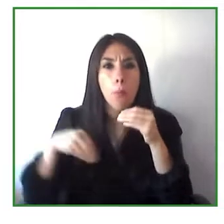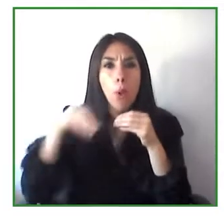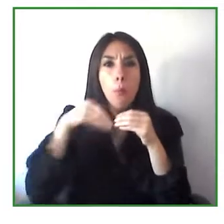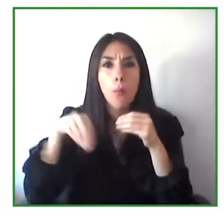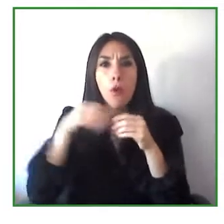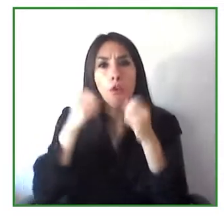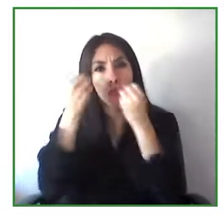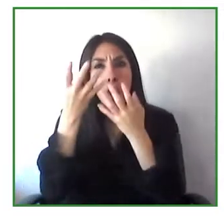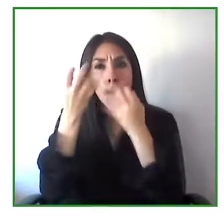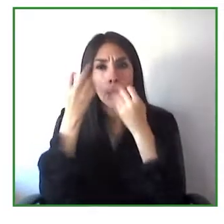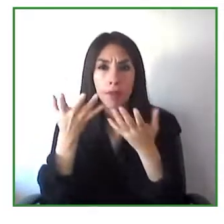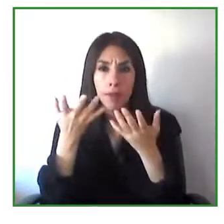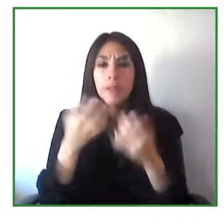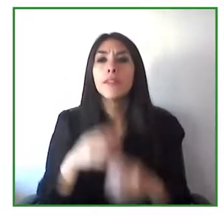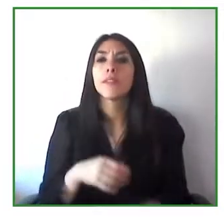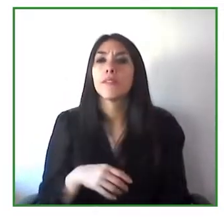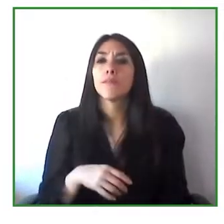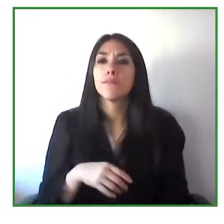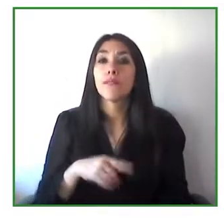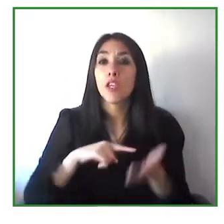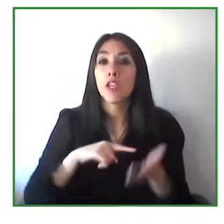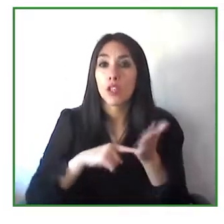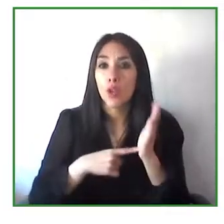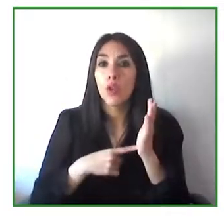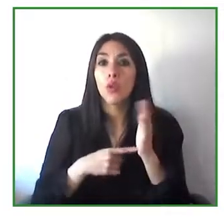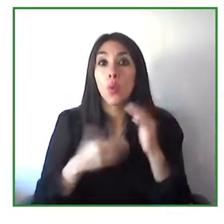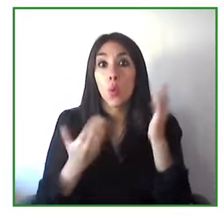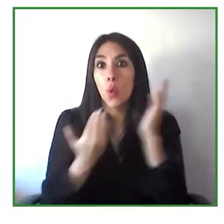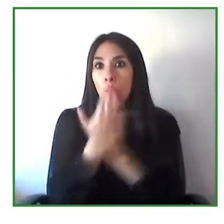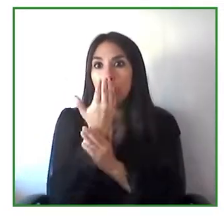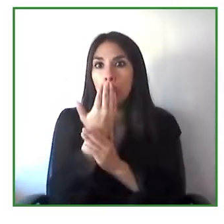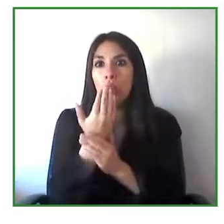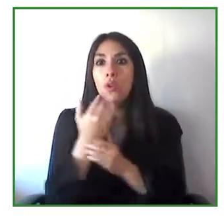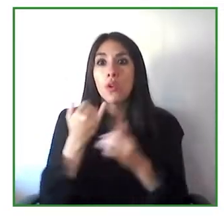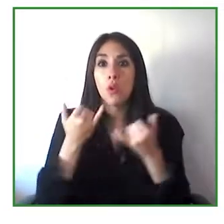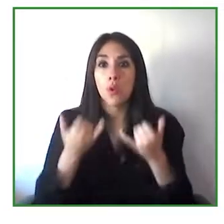will see with our speakers on this occasion.